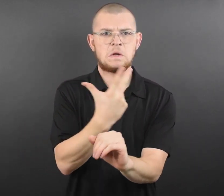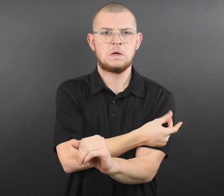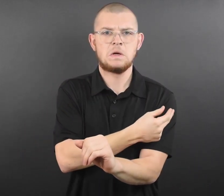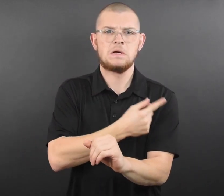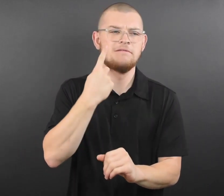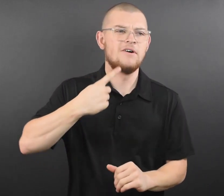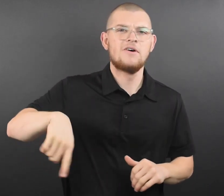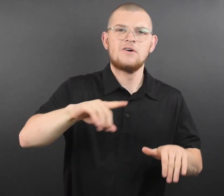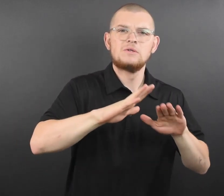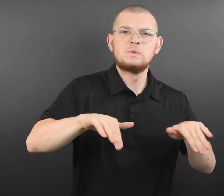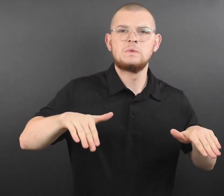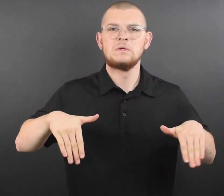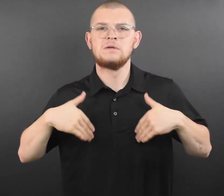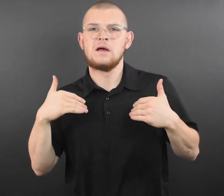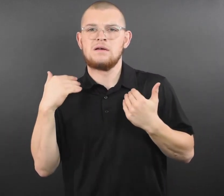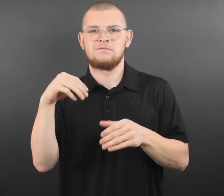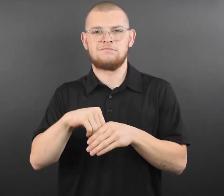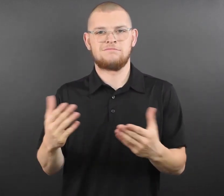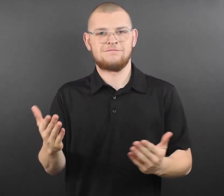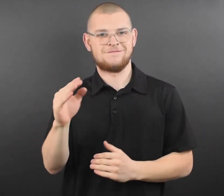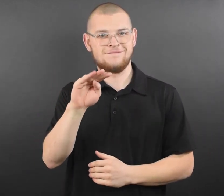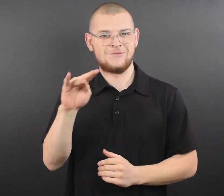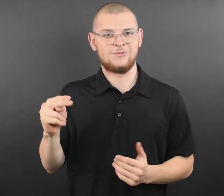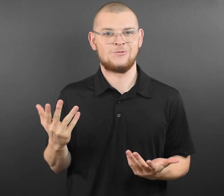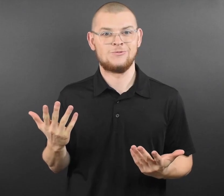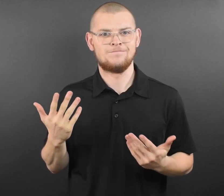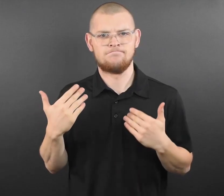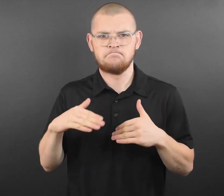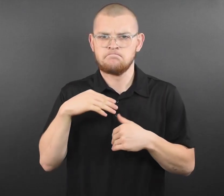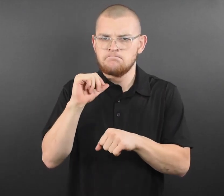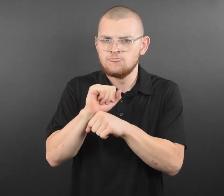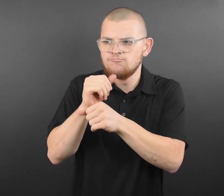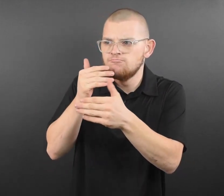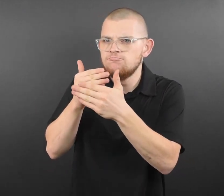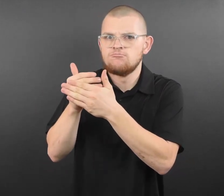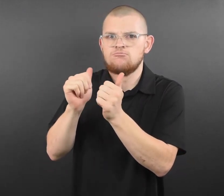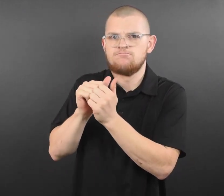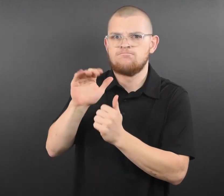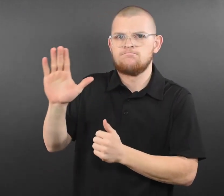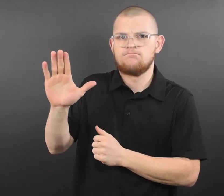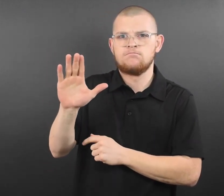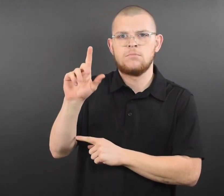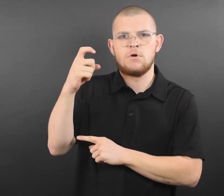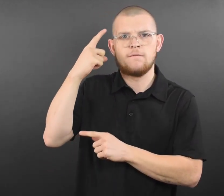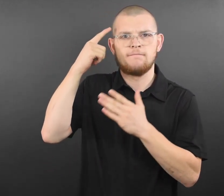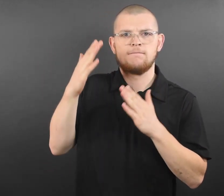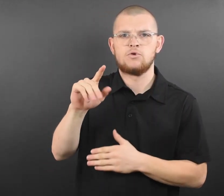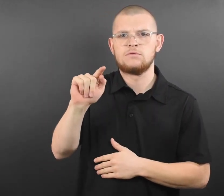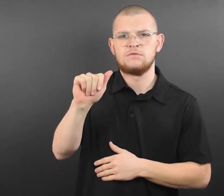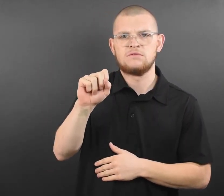Saints organization is proud to be a small part of the incredible work that MDH is doing as they get